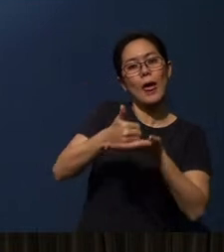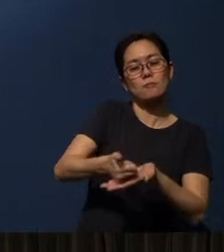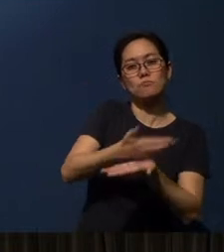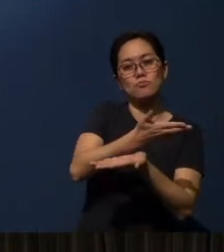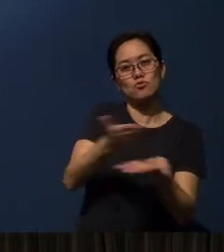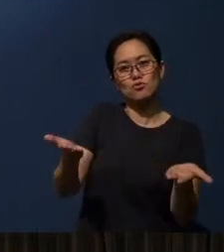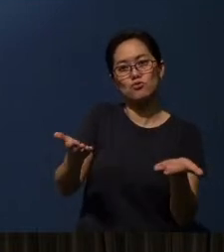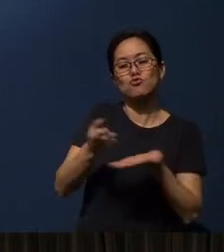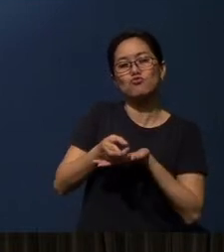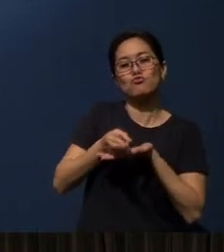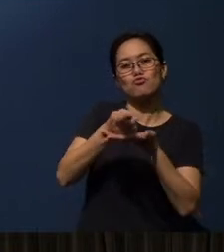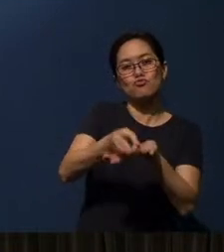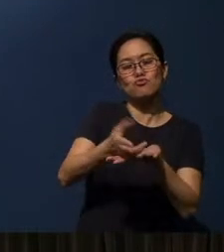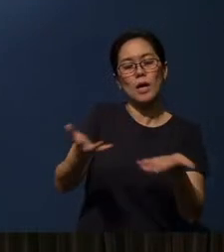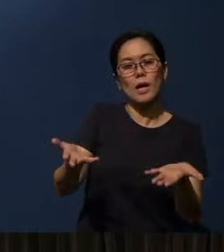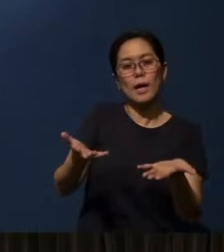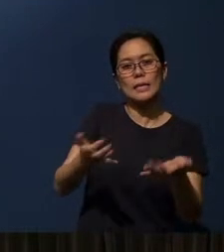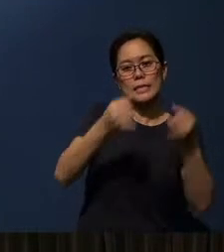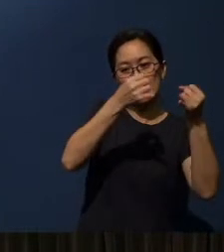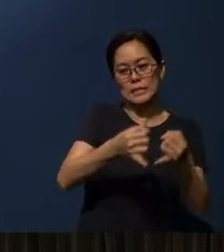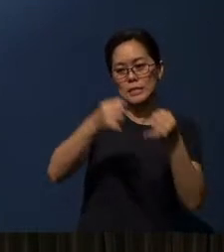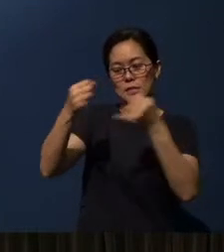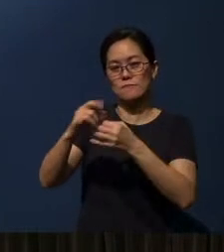resource the individual missional cells,